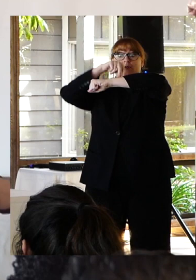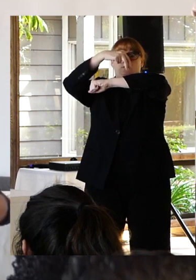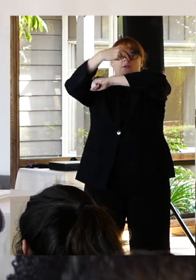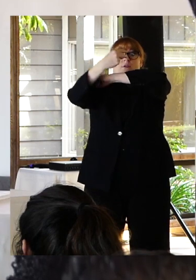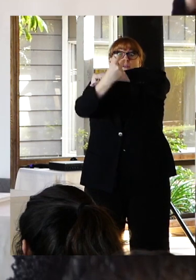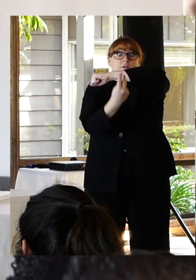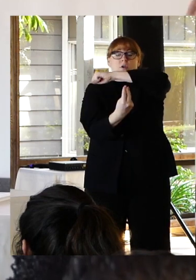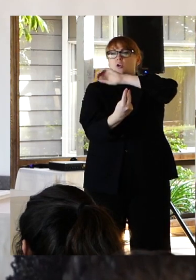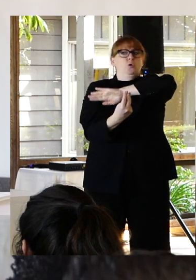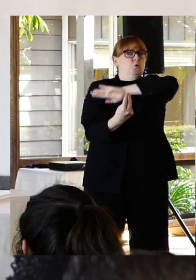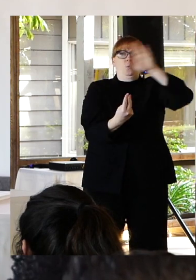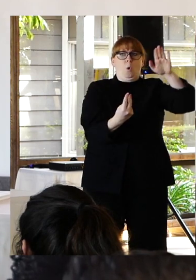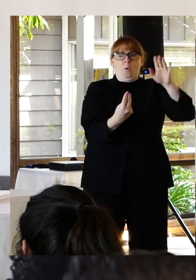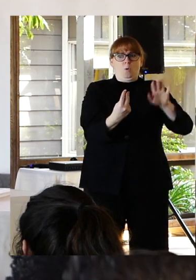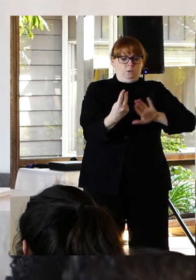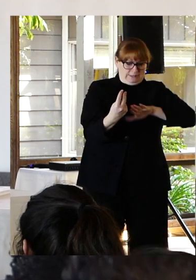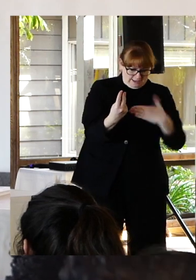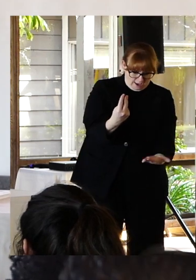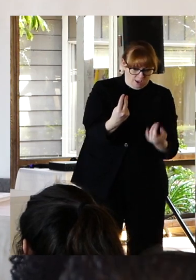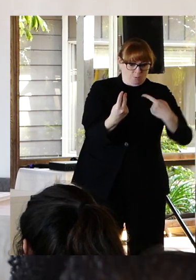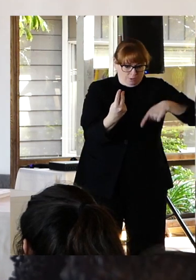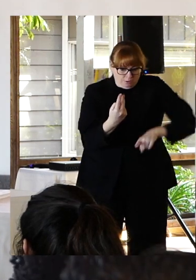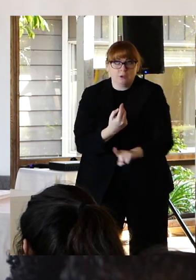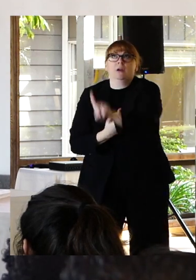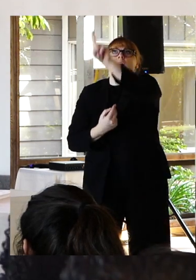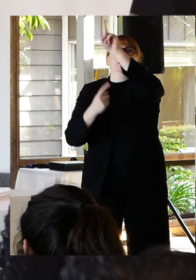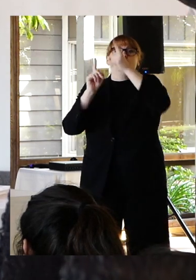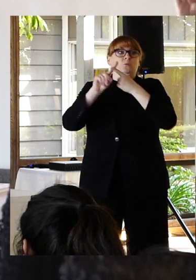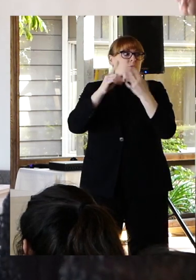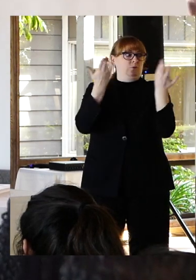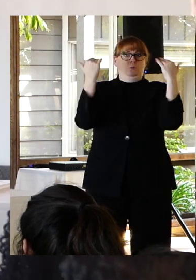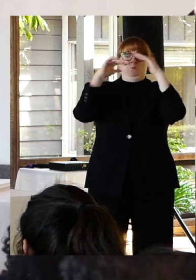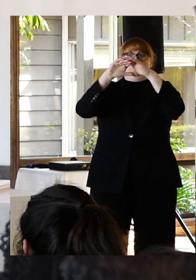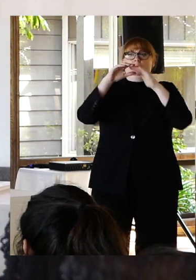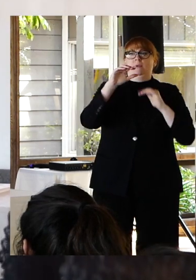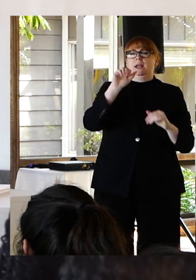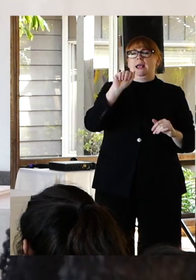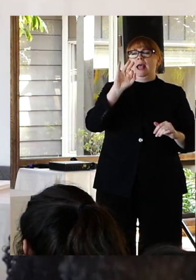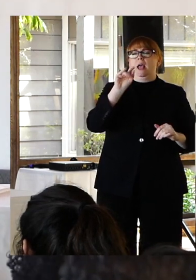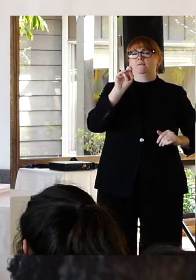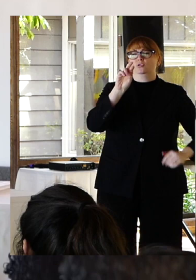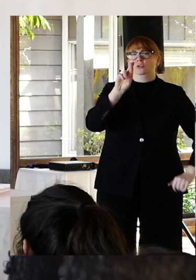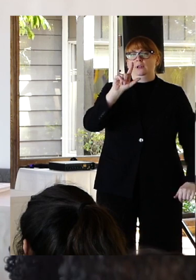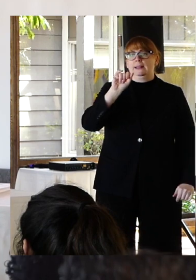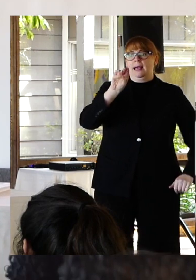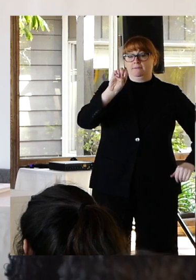directly to the afterlife. A suicide prevention barrier is now in the works